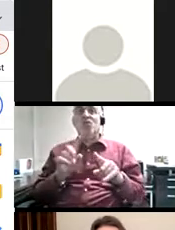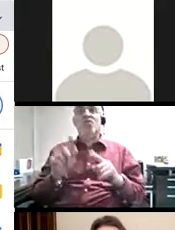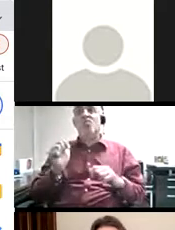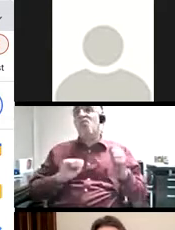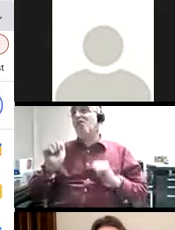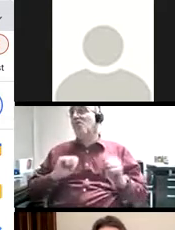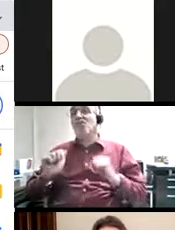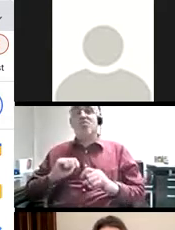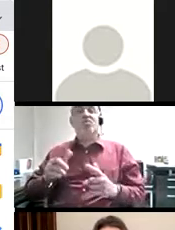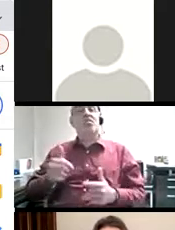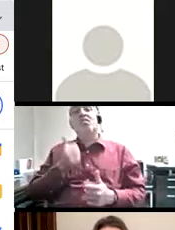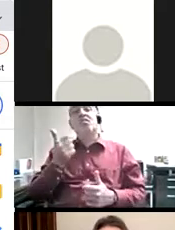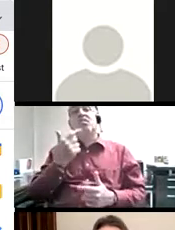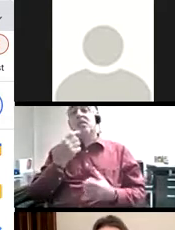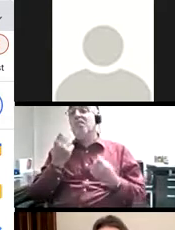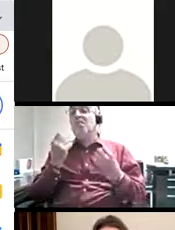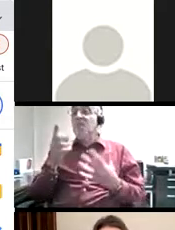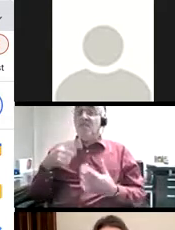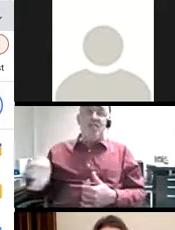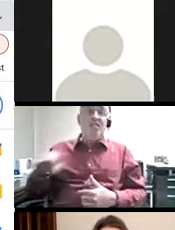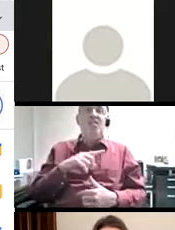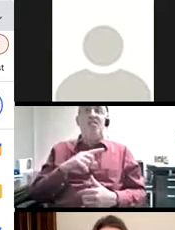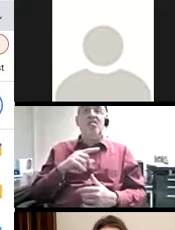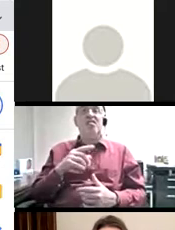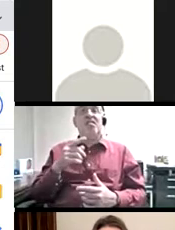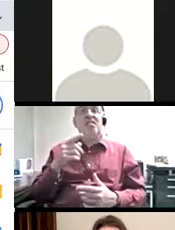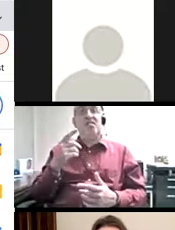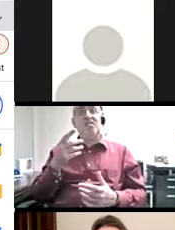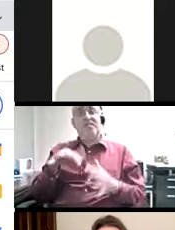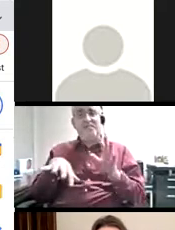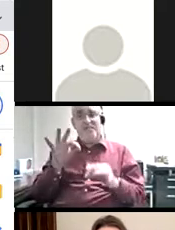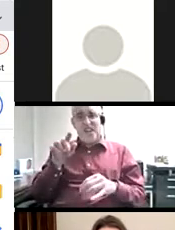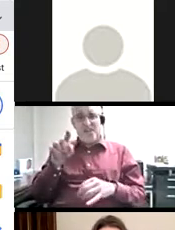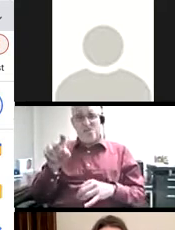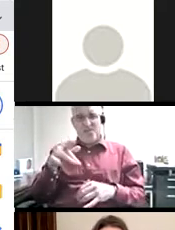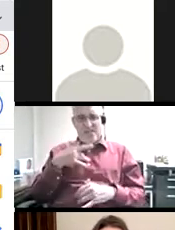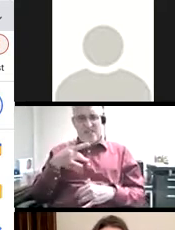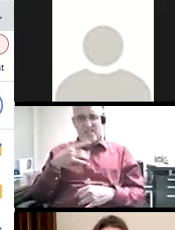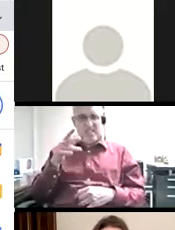performance and as Chavez shares many of us have found ourselves trying to sound like someone else